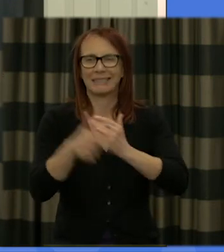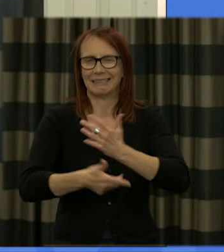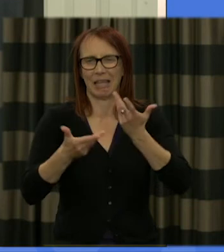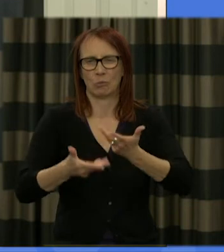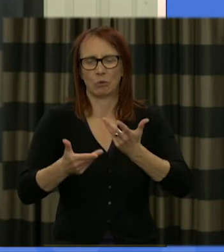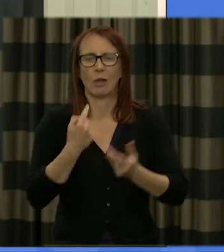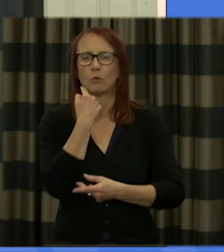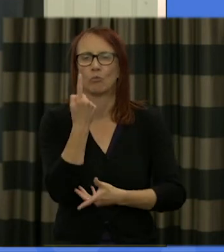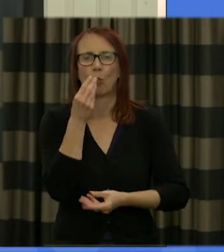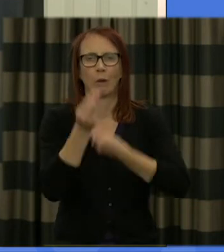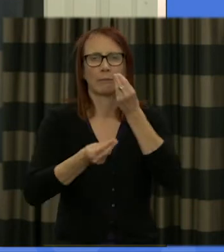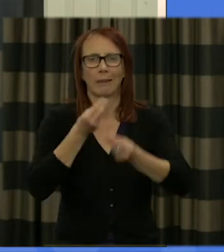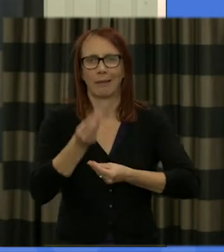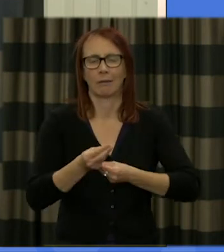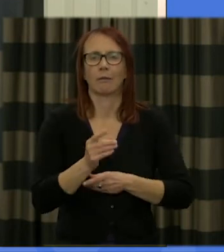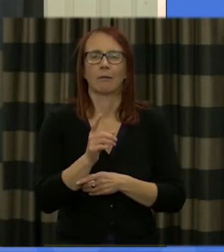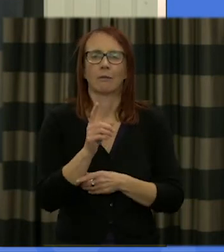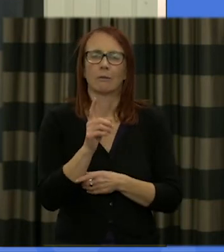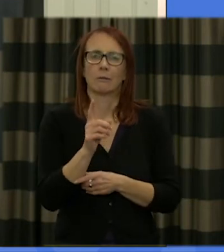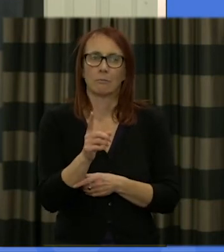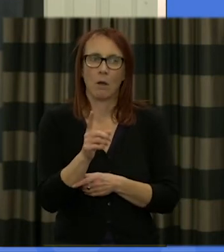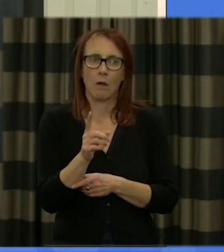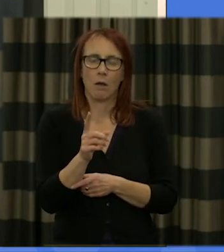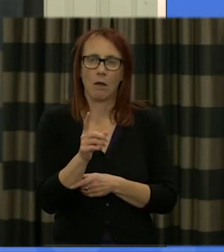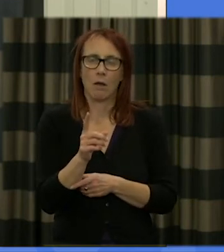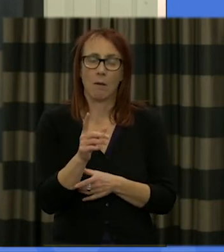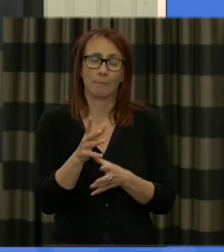it properly and but in the mean time just to say look we did a huge amount of